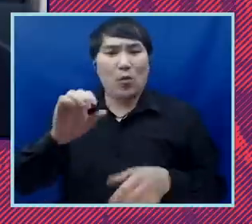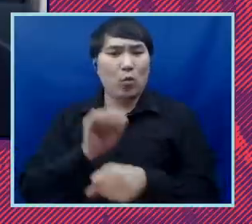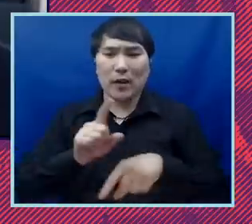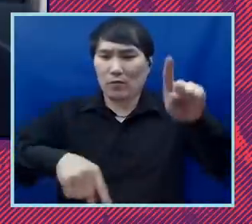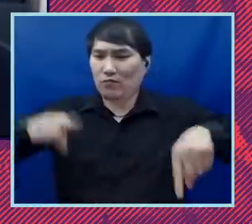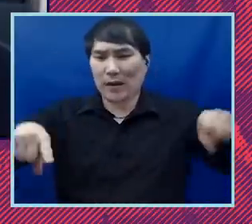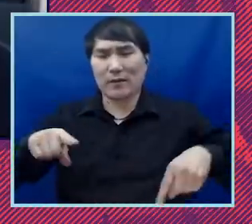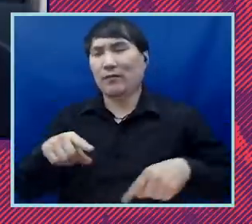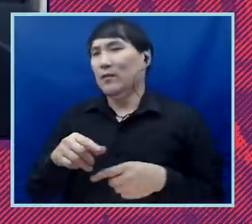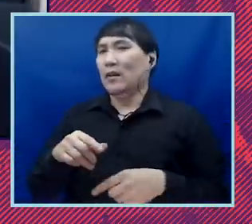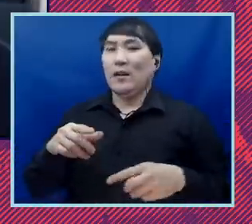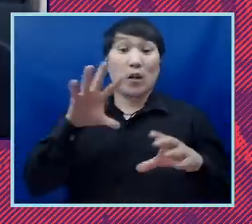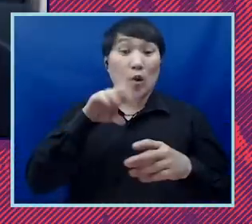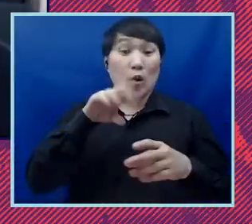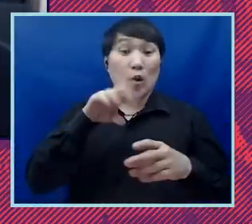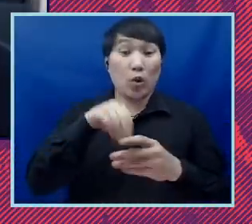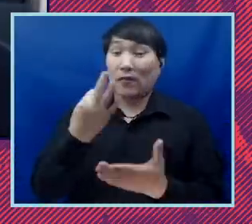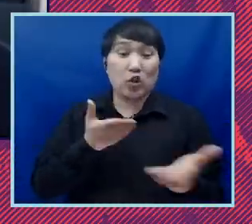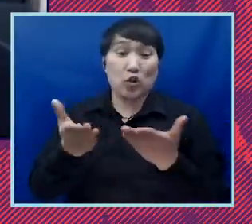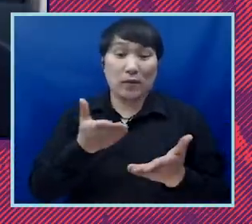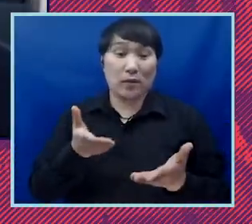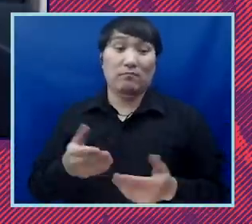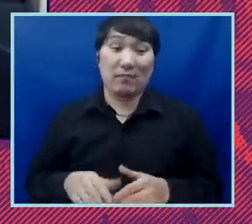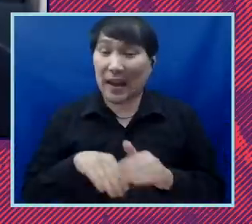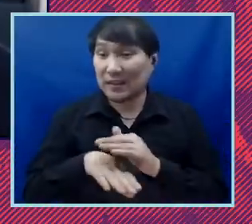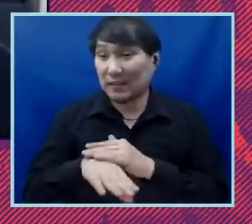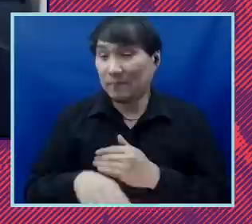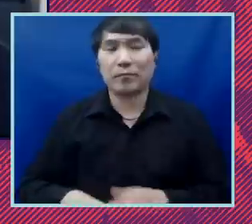expanding access to financial services. So let me ask you a question there, because I always get